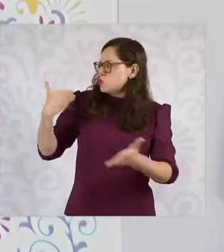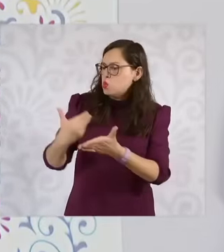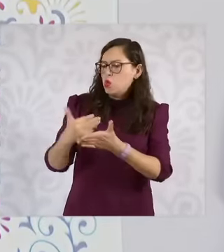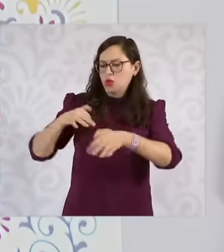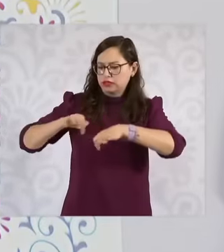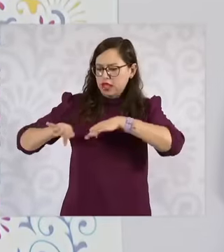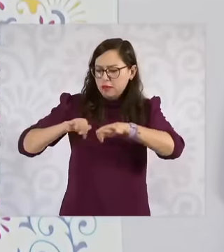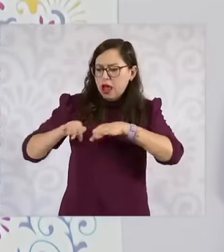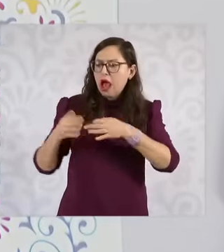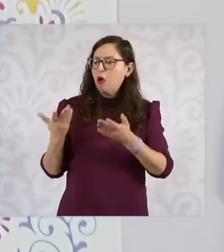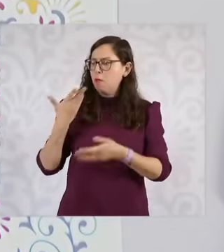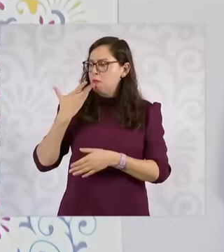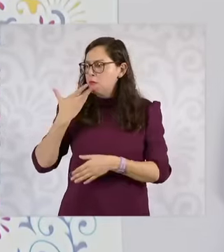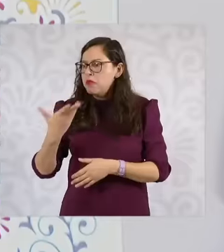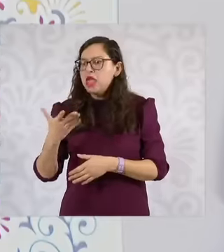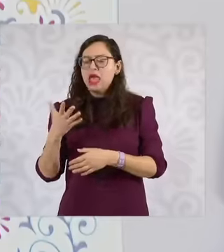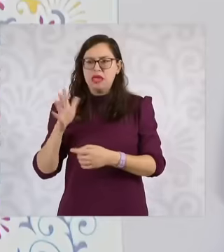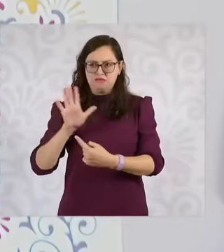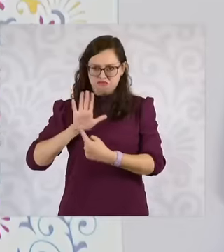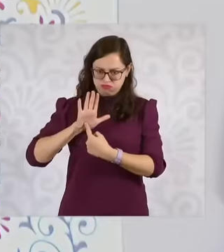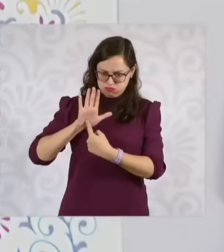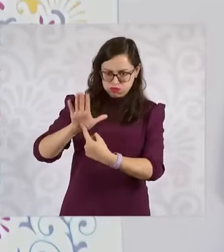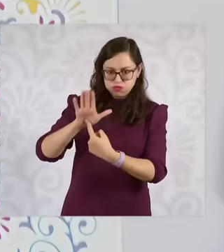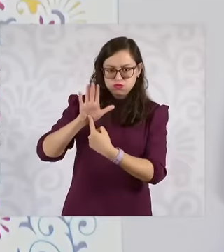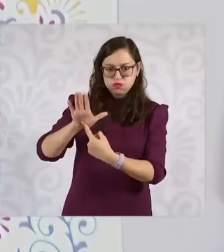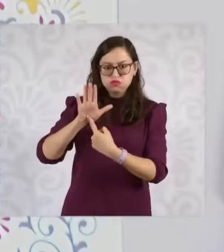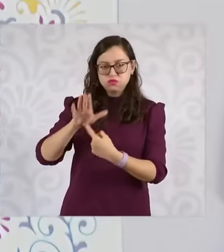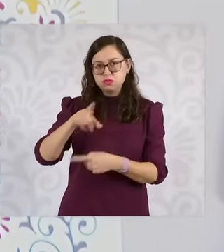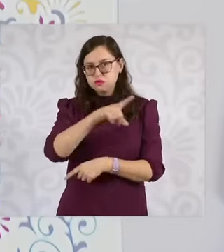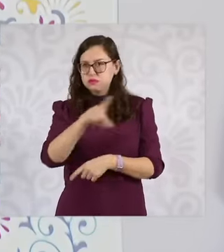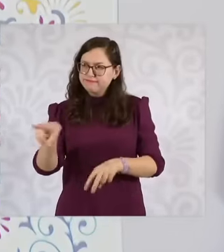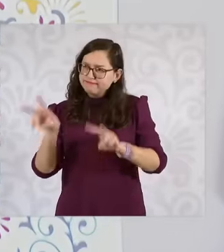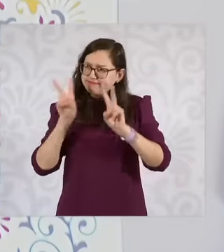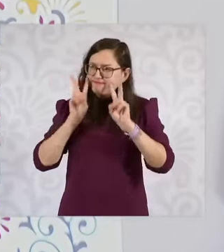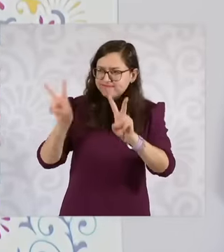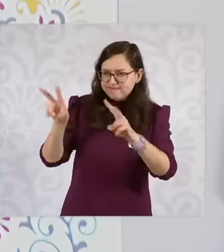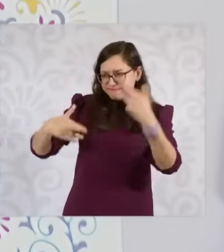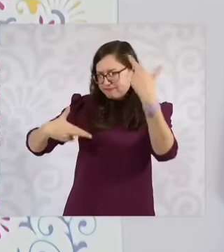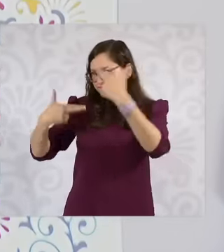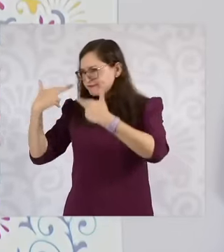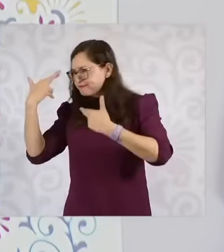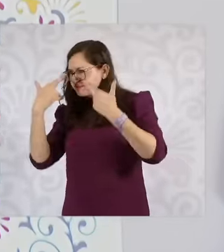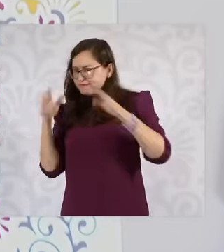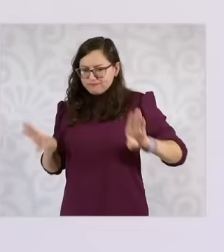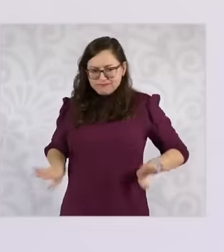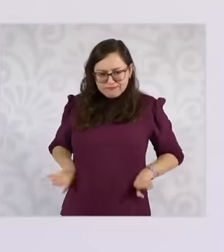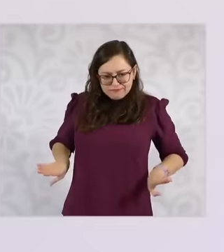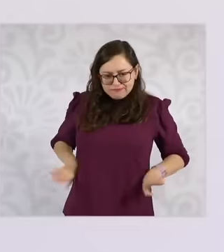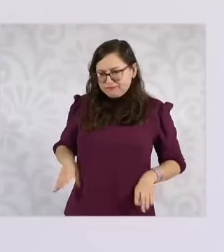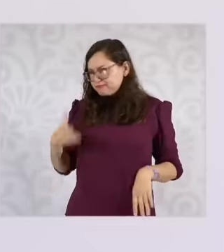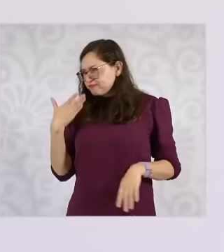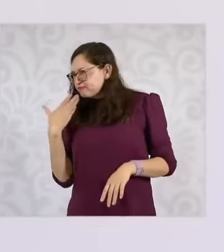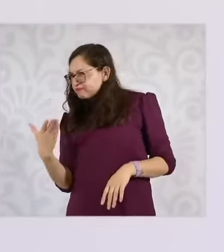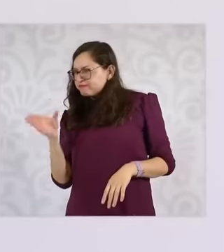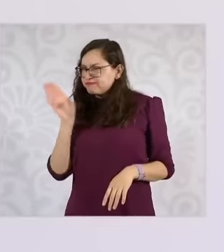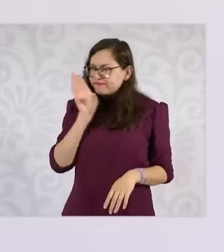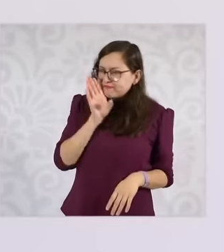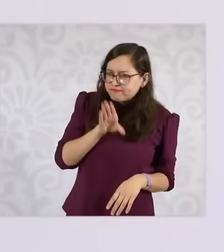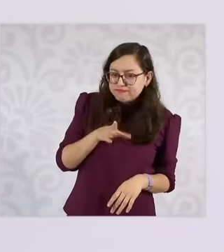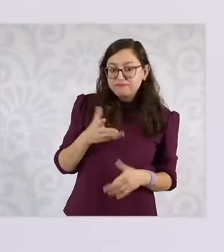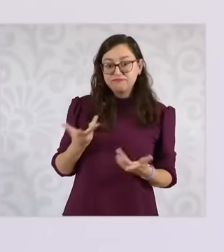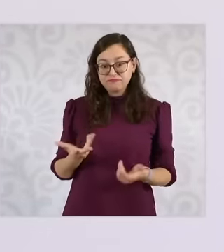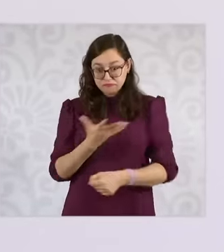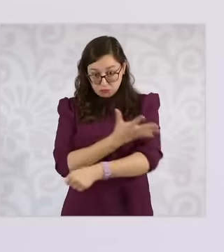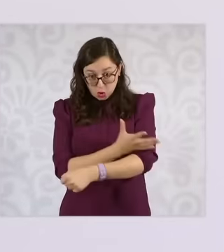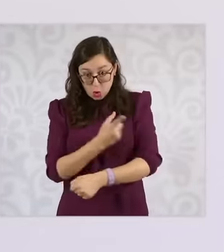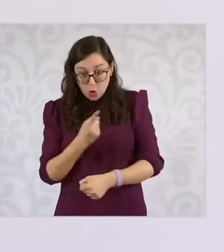all what they have done if they have a good job if they are honest if there is a story that